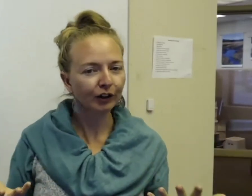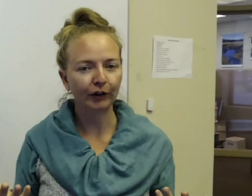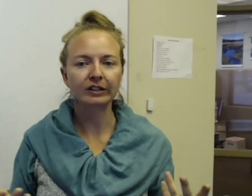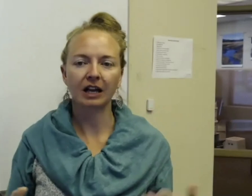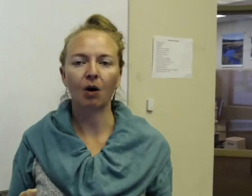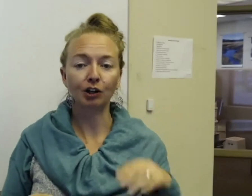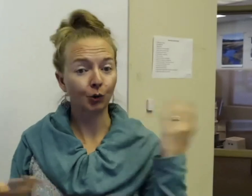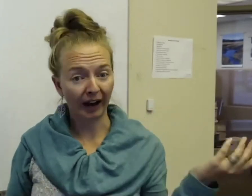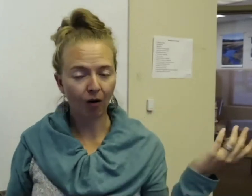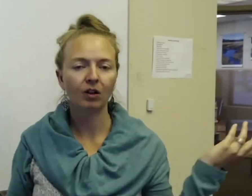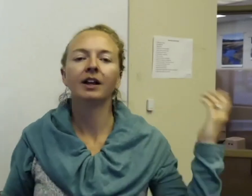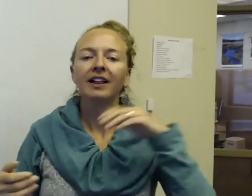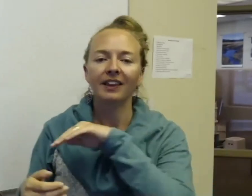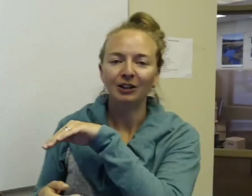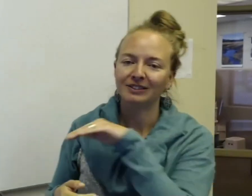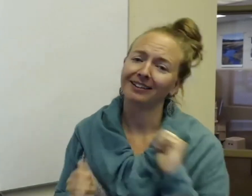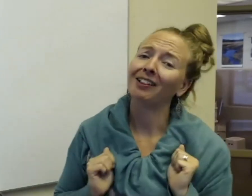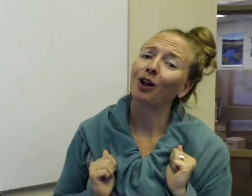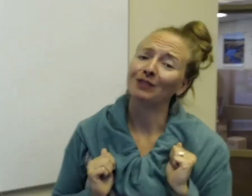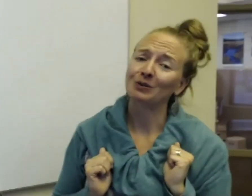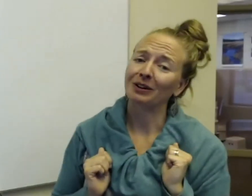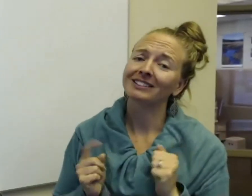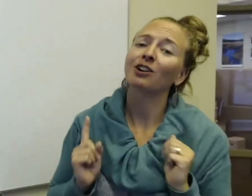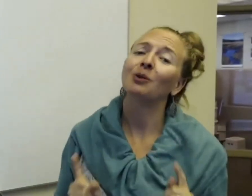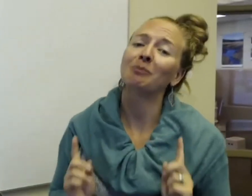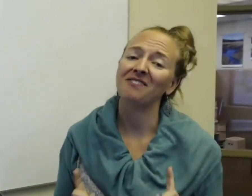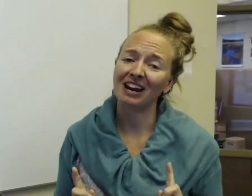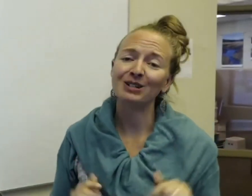occurance out on a trail, then you said, I love this one, it's actually one of my favorites.